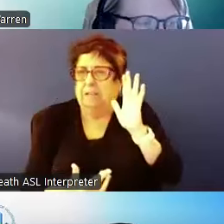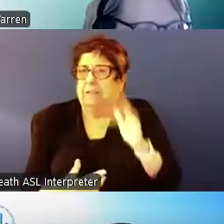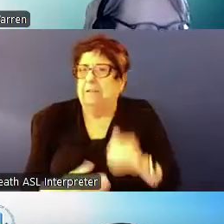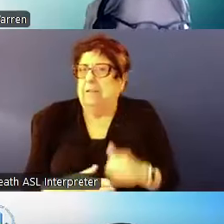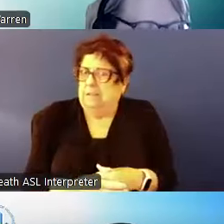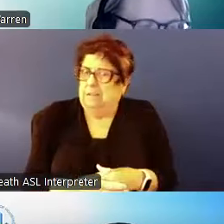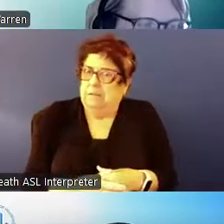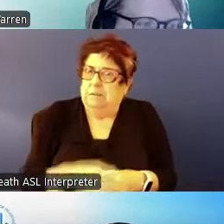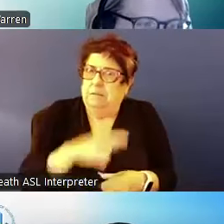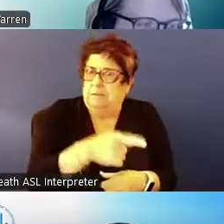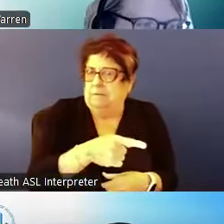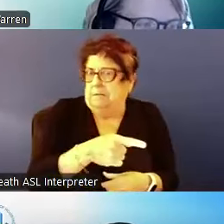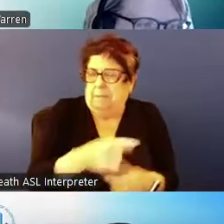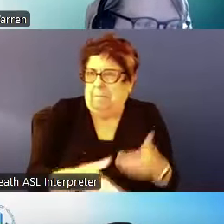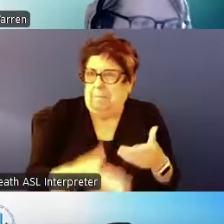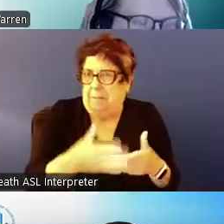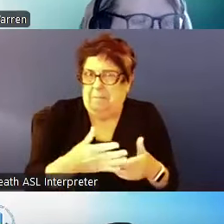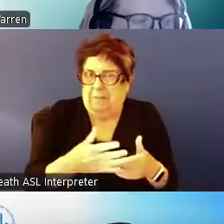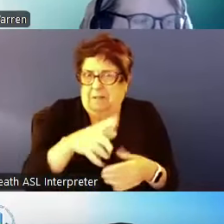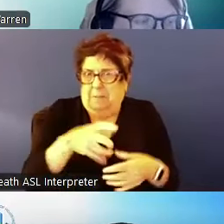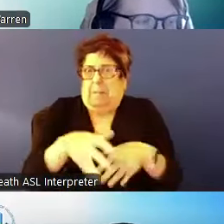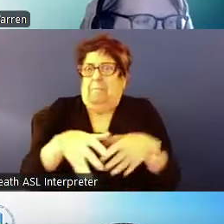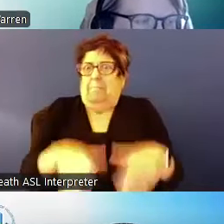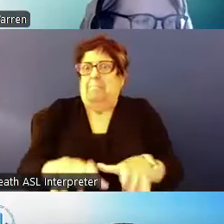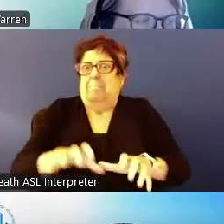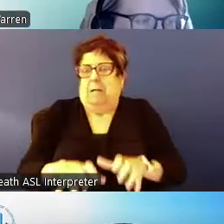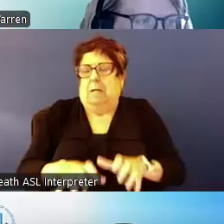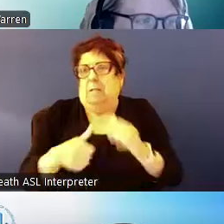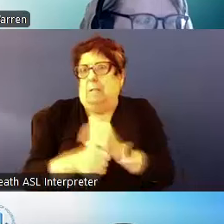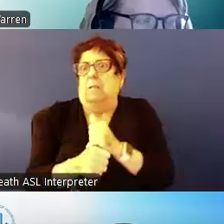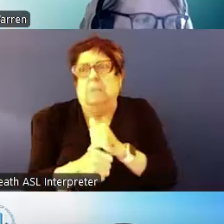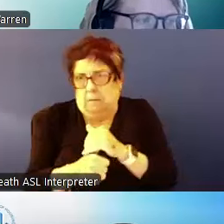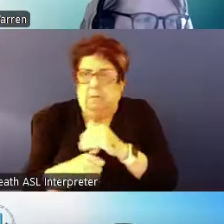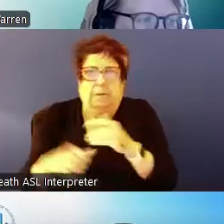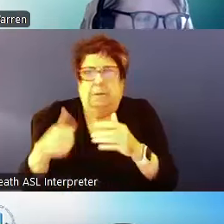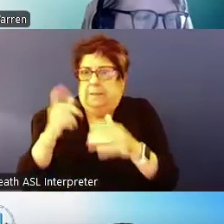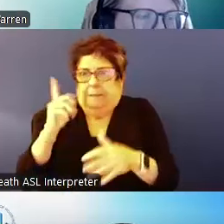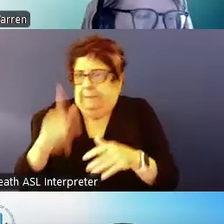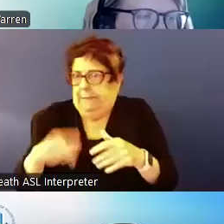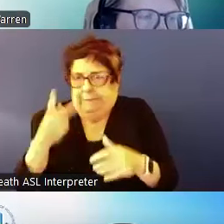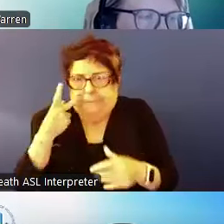waiting list and the Housing Authority would go to each of the people on the waitlist whenever